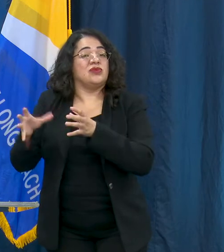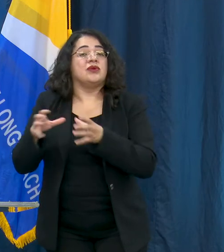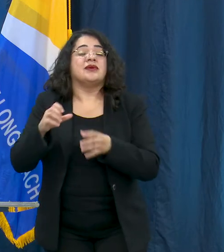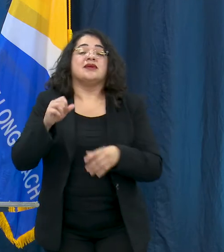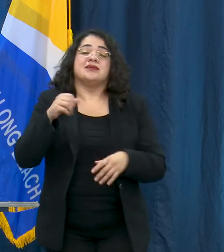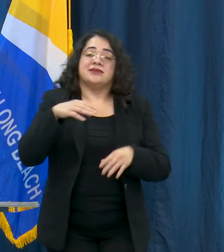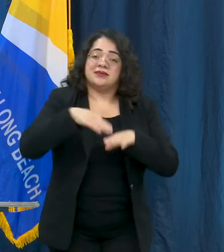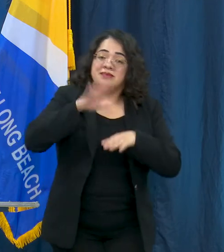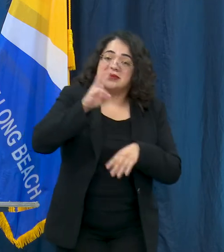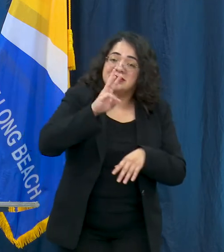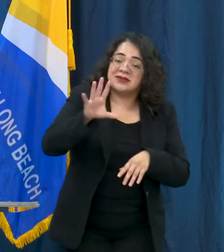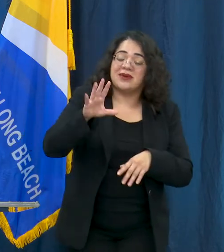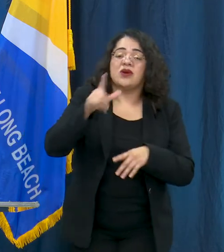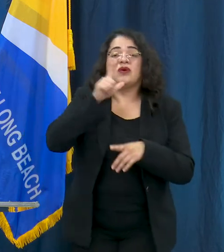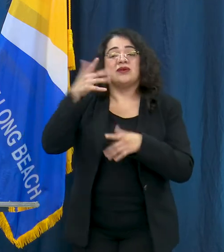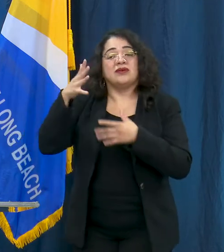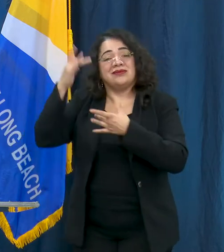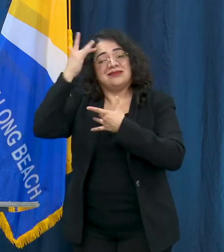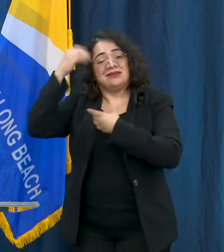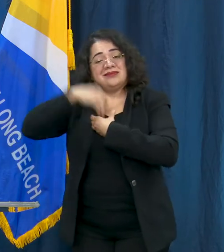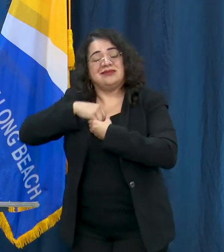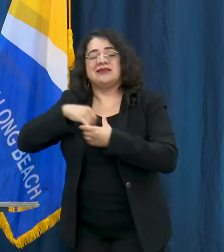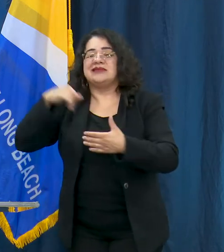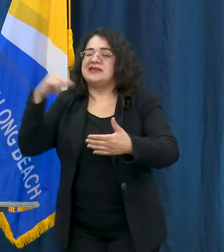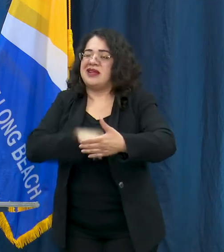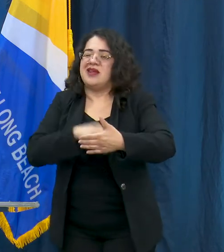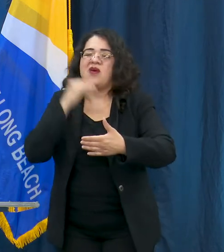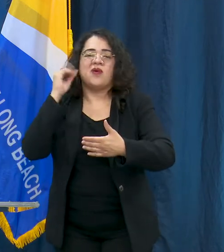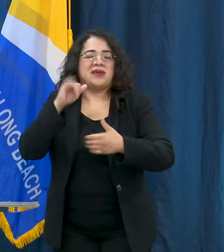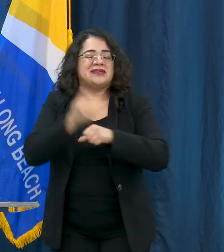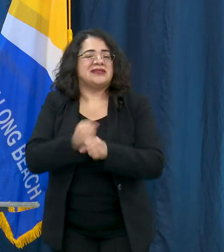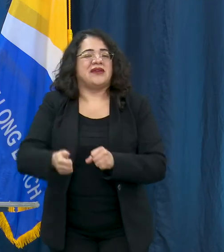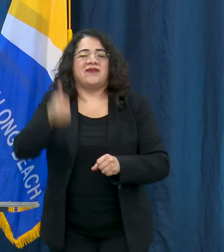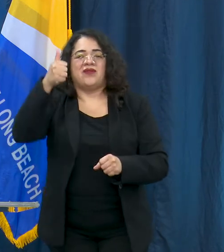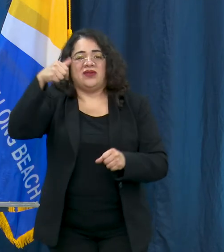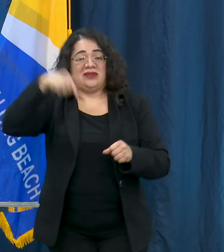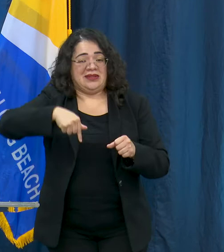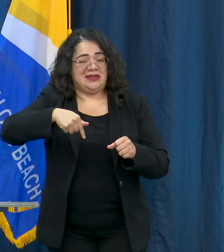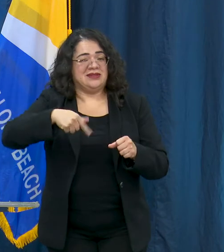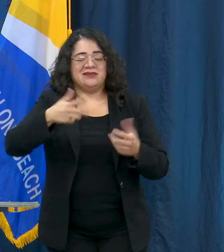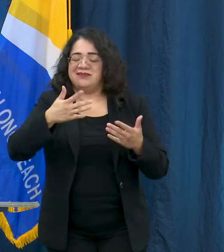to avoid unnecessary exposures or being around other people who have